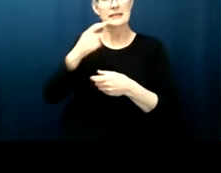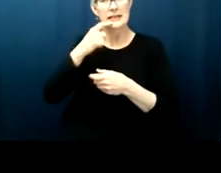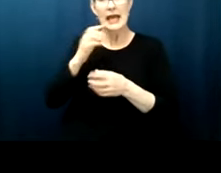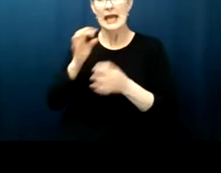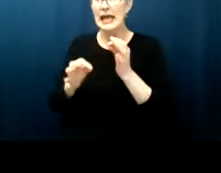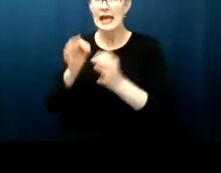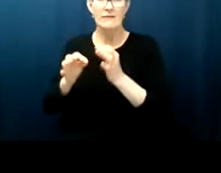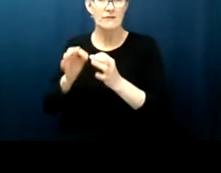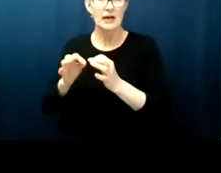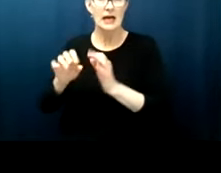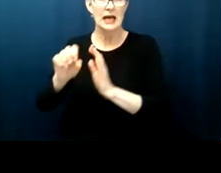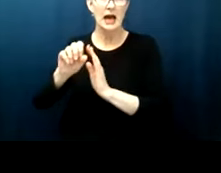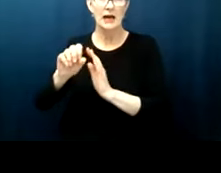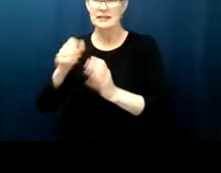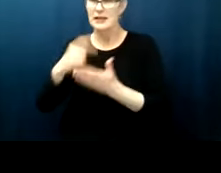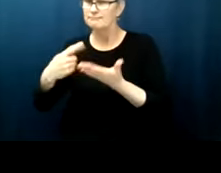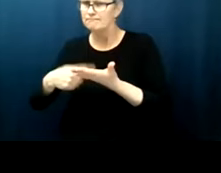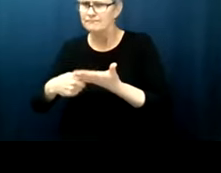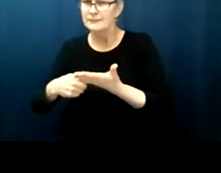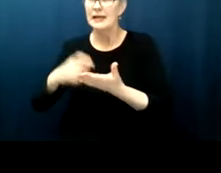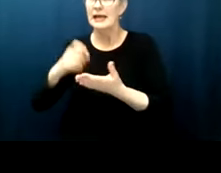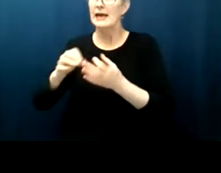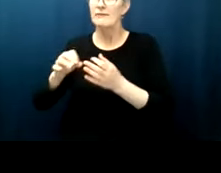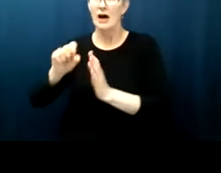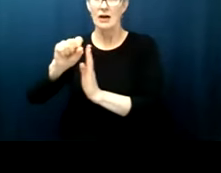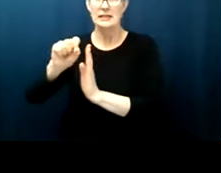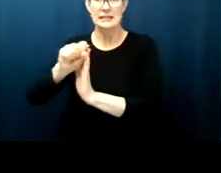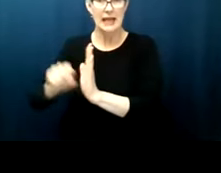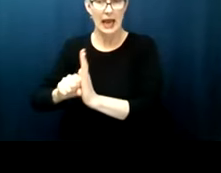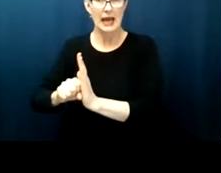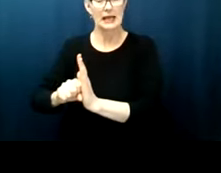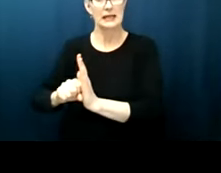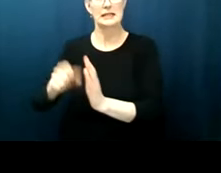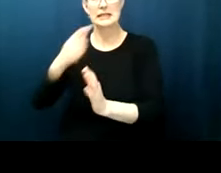citizens to vote for president for example um as long as it did so universally as long as it